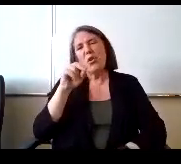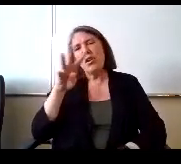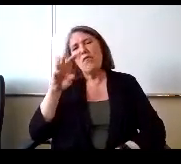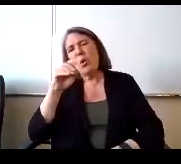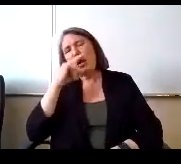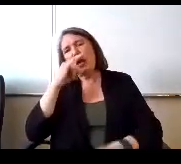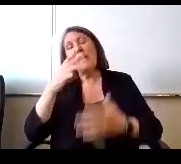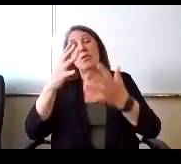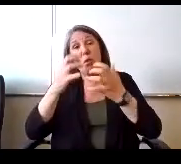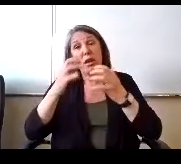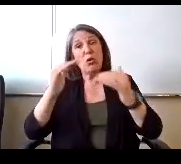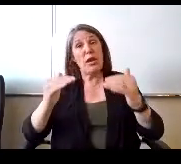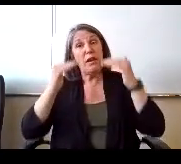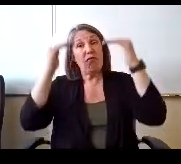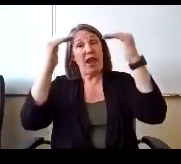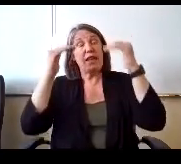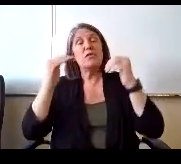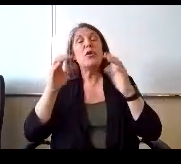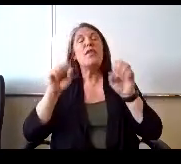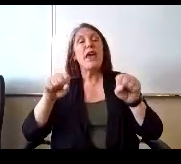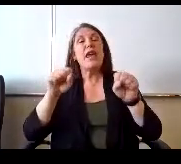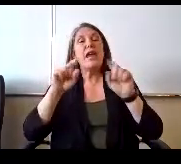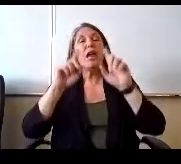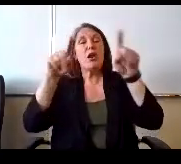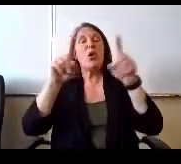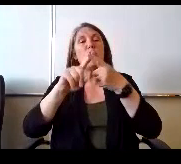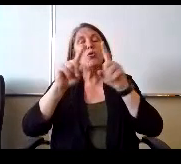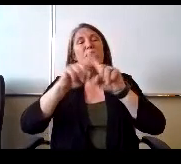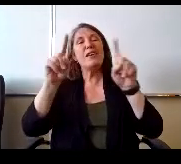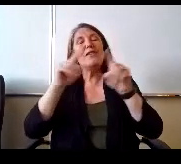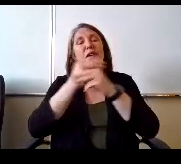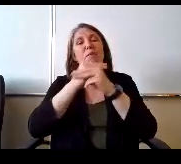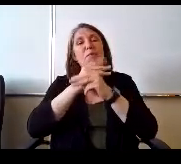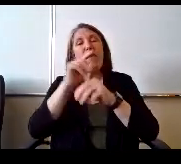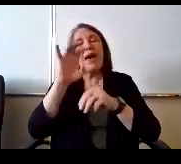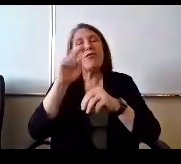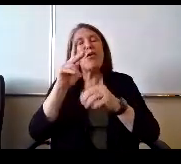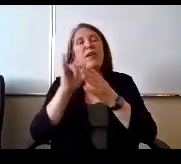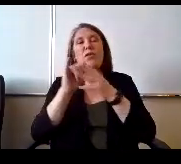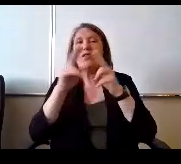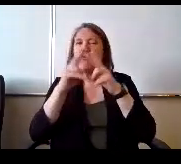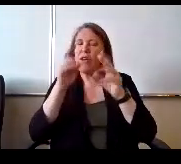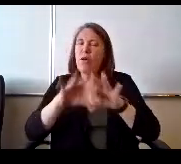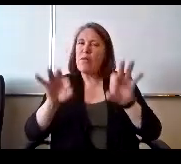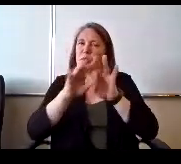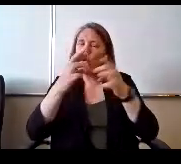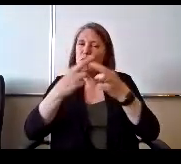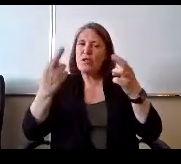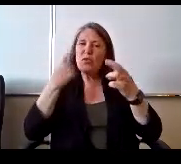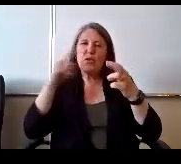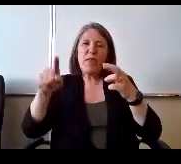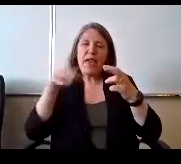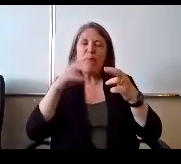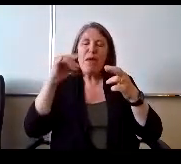they can be in a different math track. So this is a very important resource for them in parents and we also